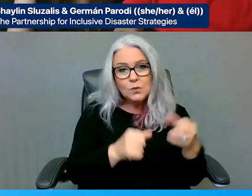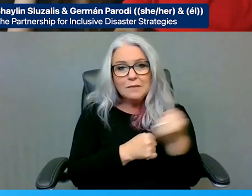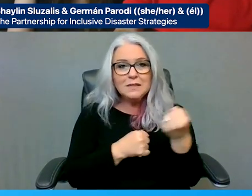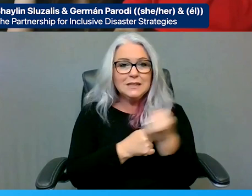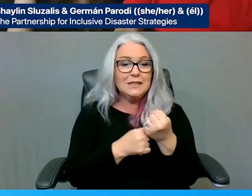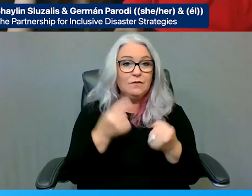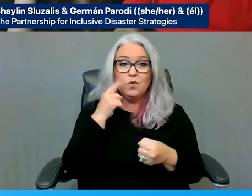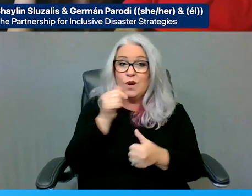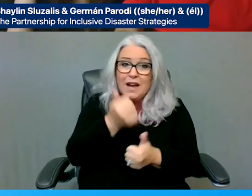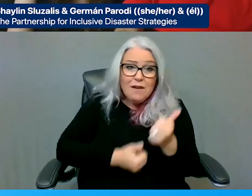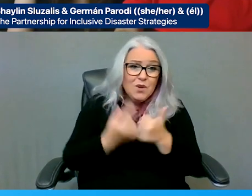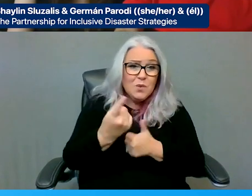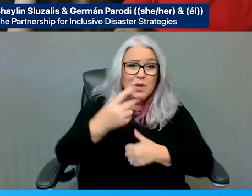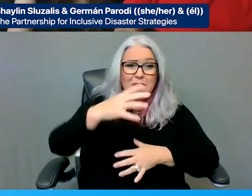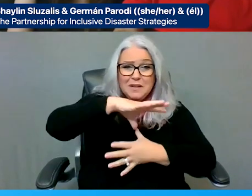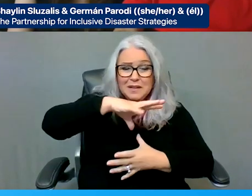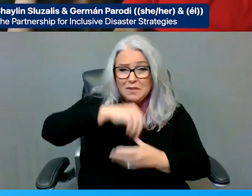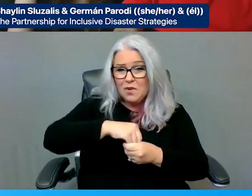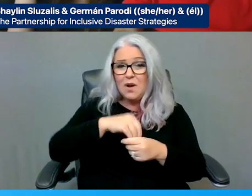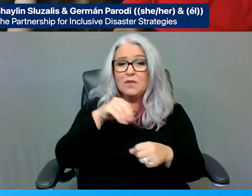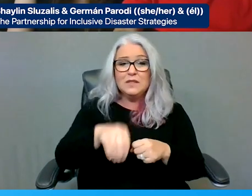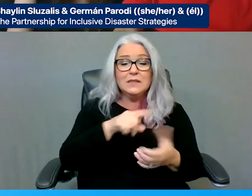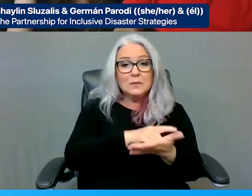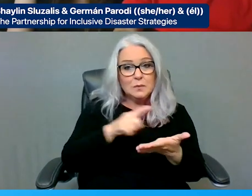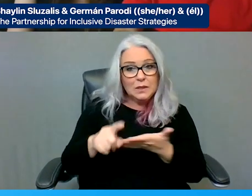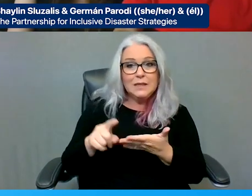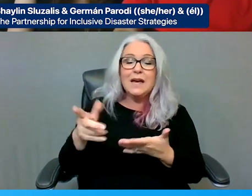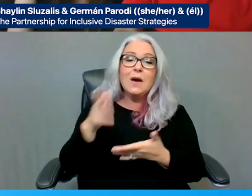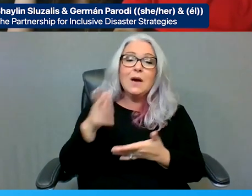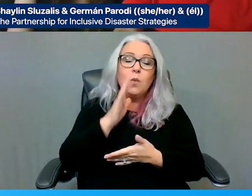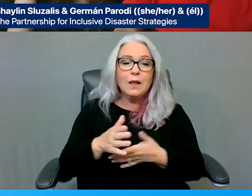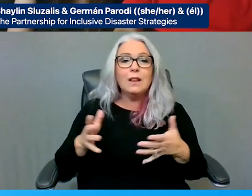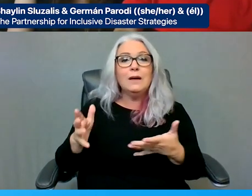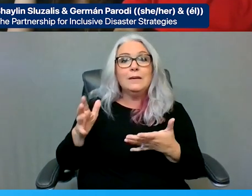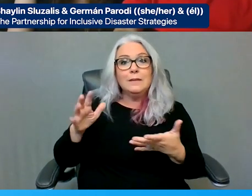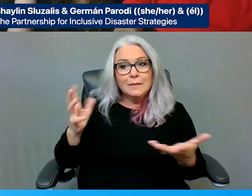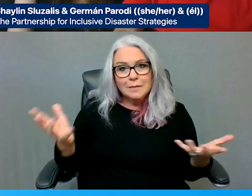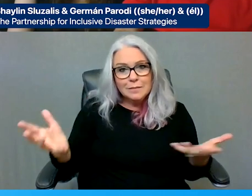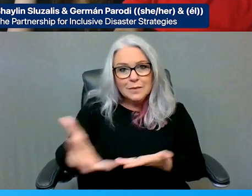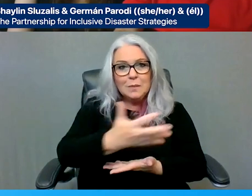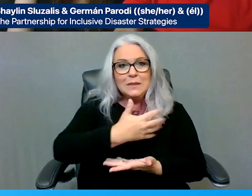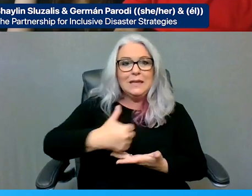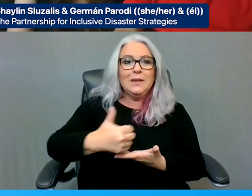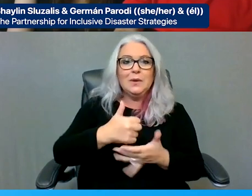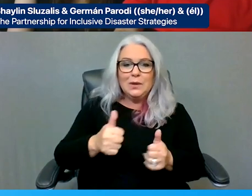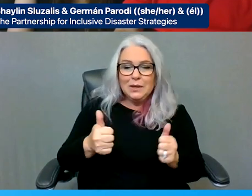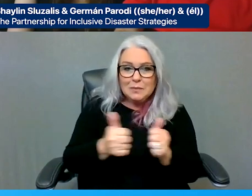know, collaboratively propel this movement, if you will, forward. So we look forward to